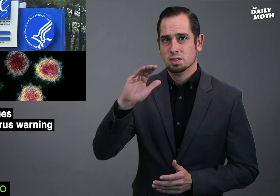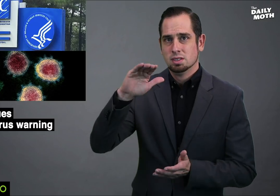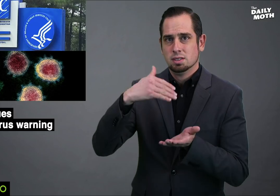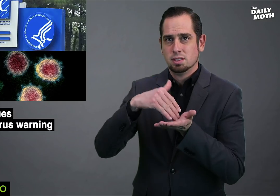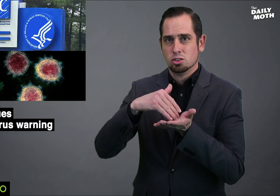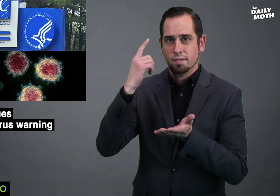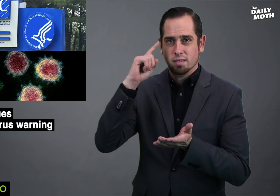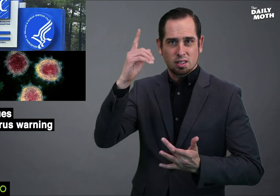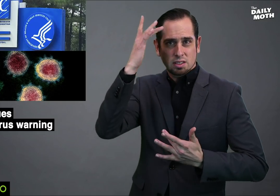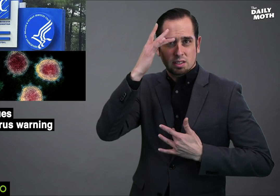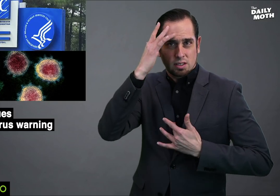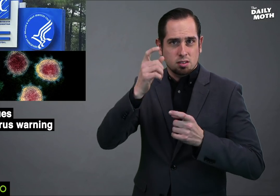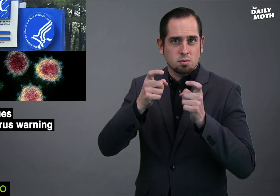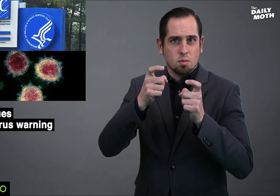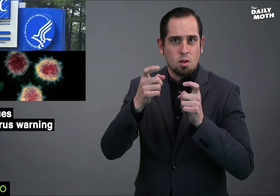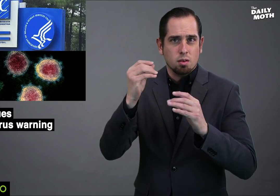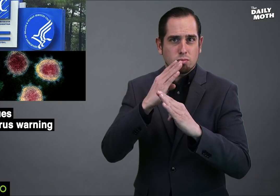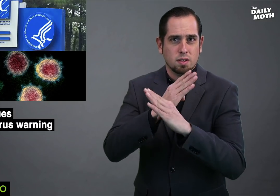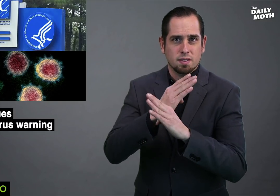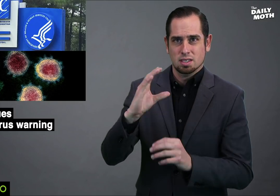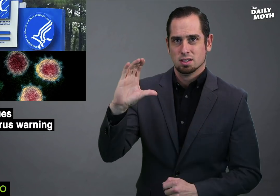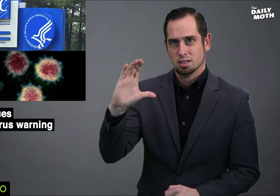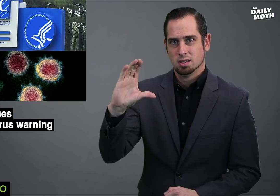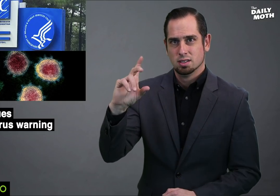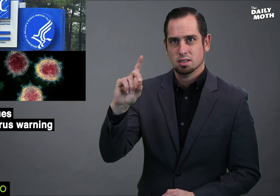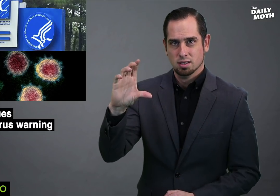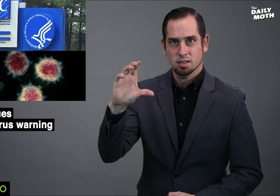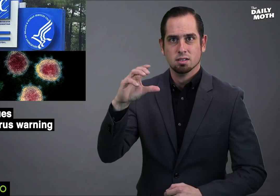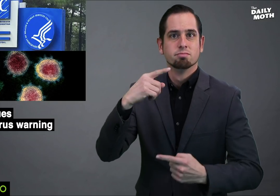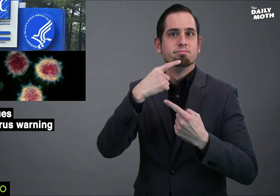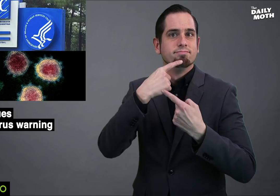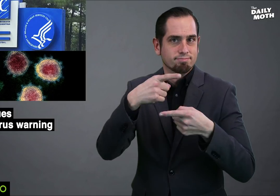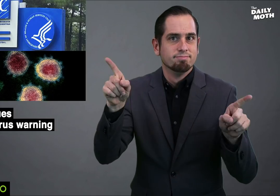The Centers for Disease Control and Prevention (CDC) announced